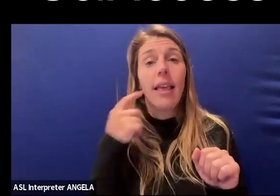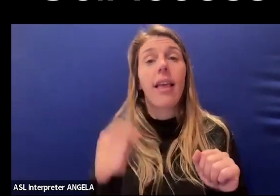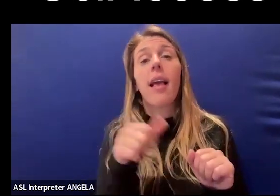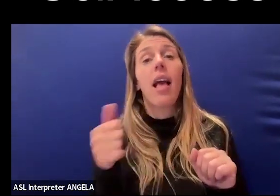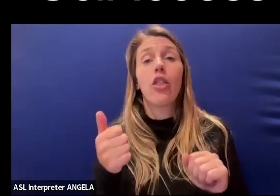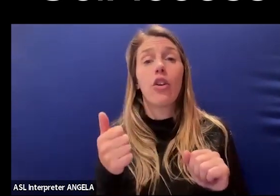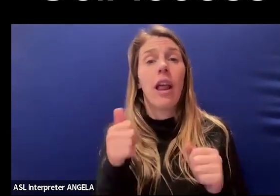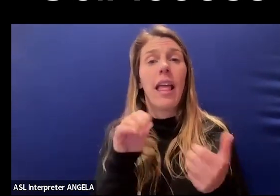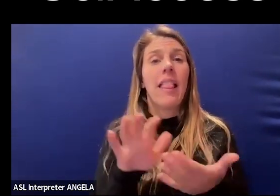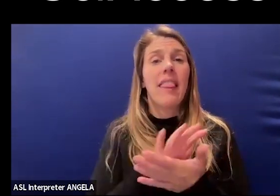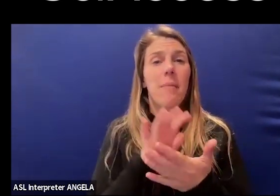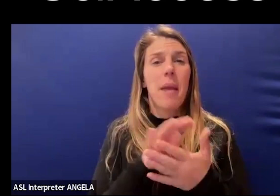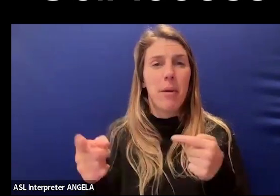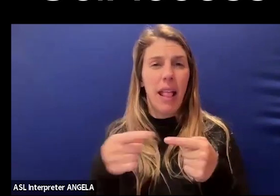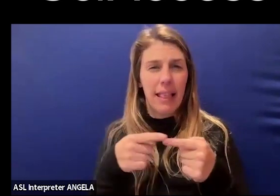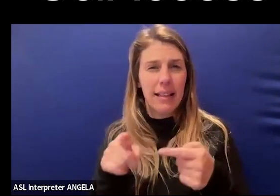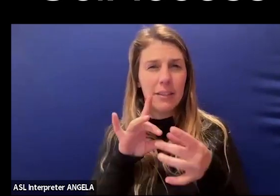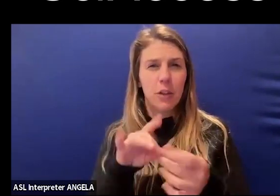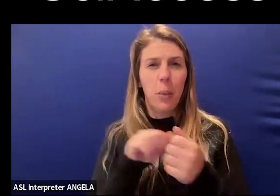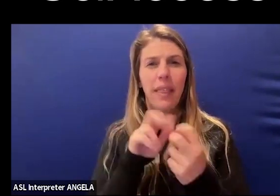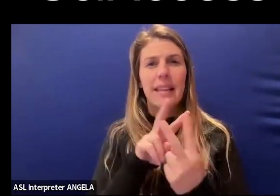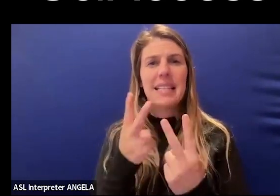In the paper that I linked to, that was with dyslexic students